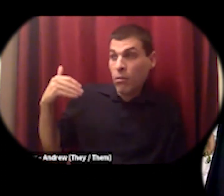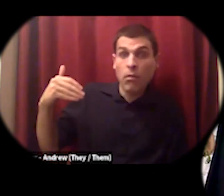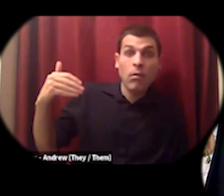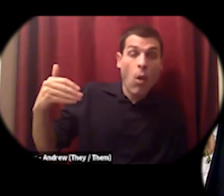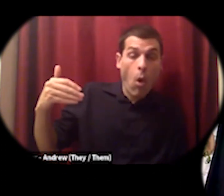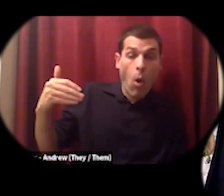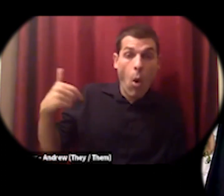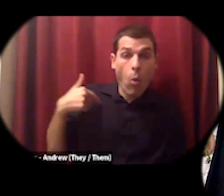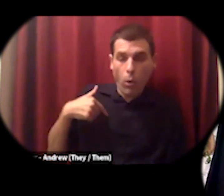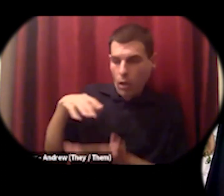you know just continue to build